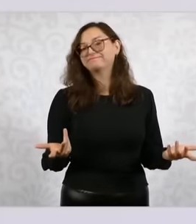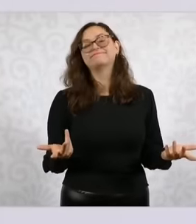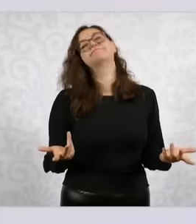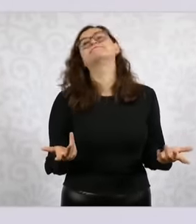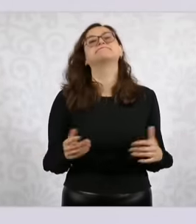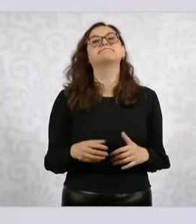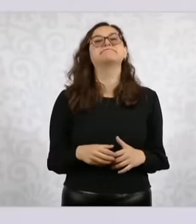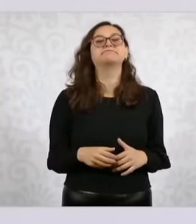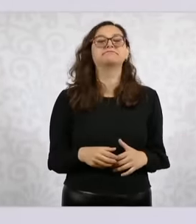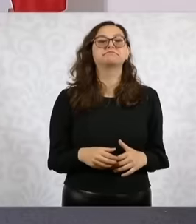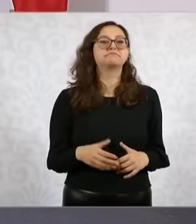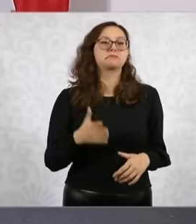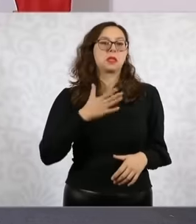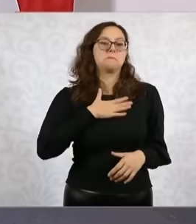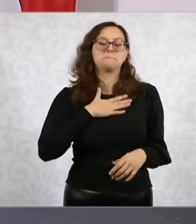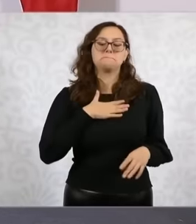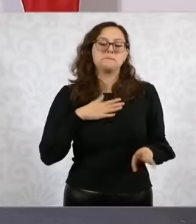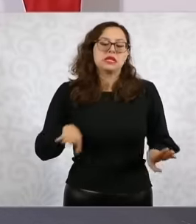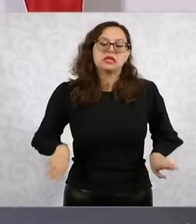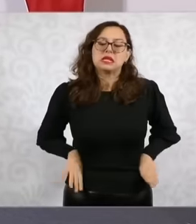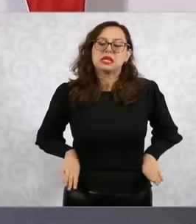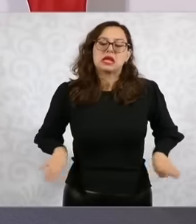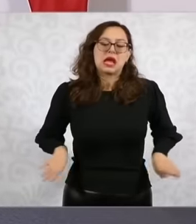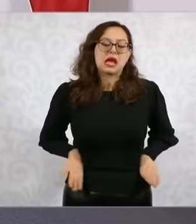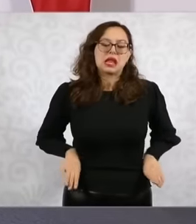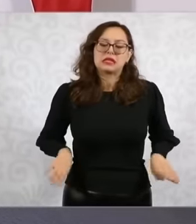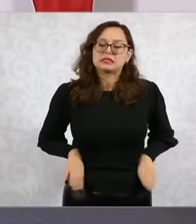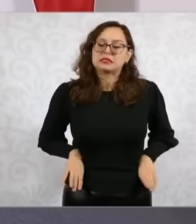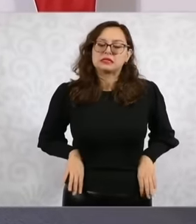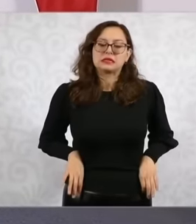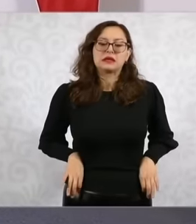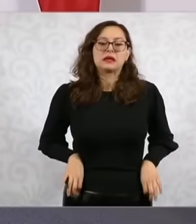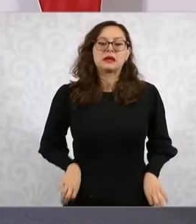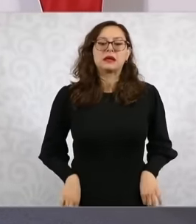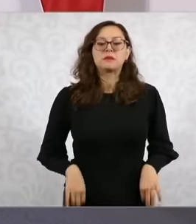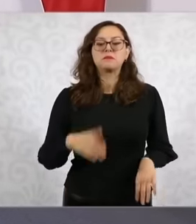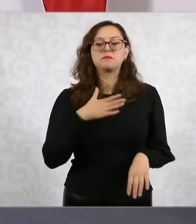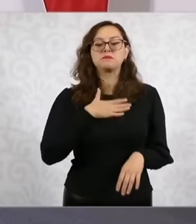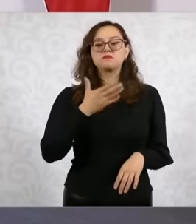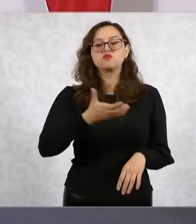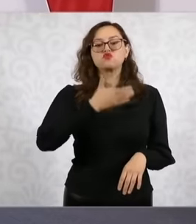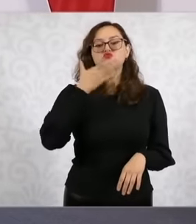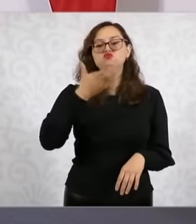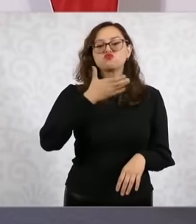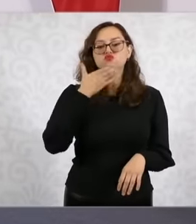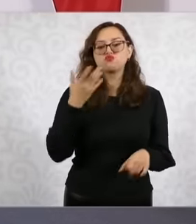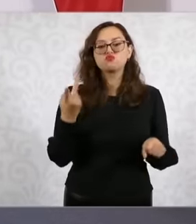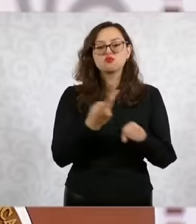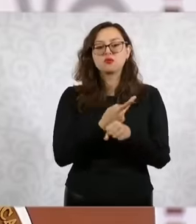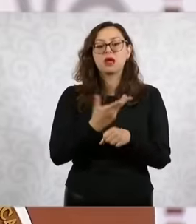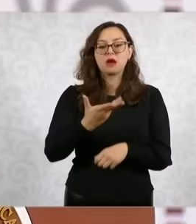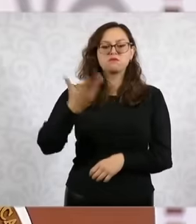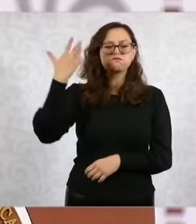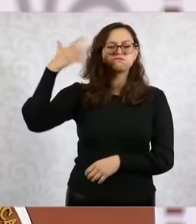I've done for a long time, you see that a long time ago it was customary for women to be kissed on the hand